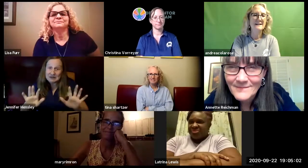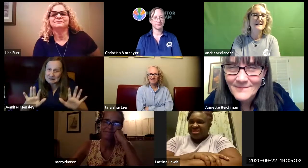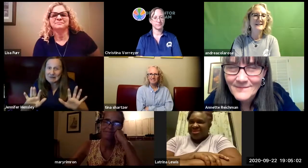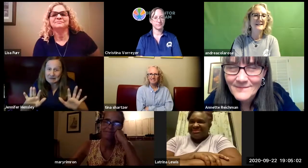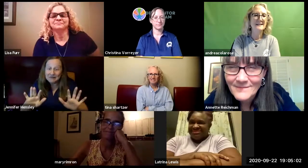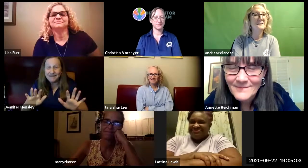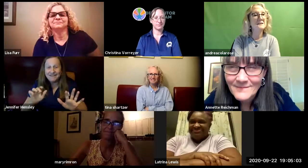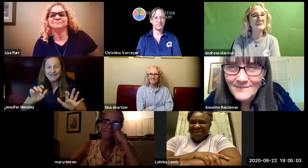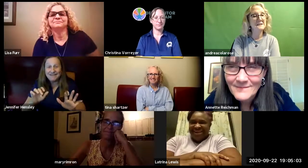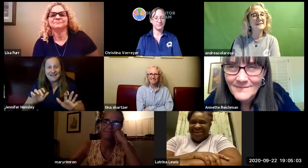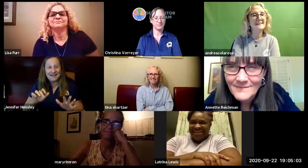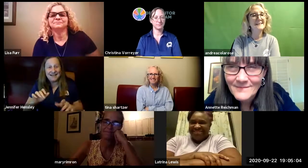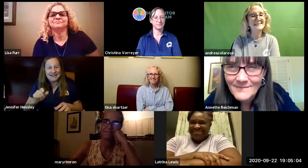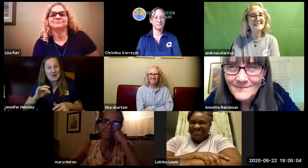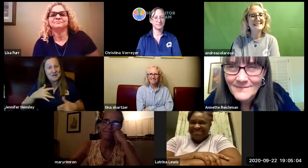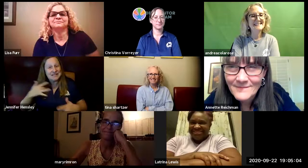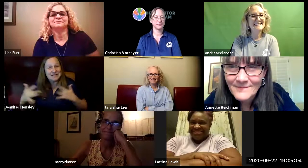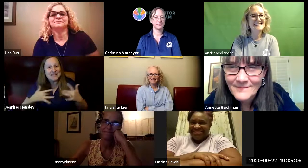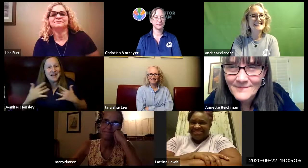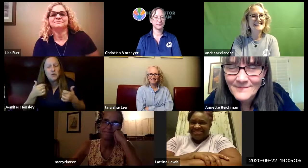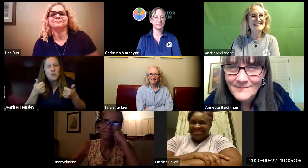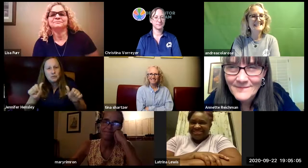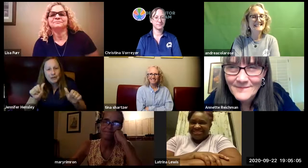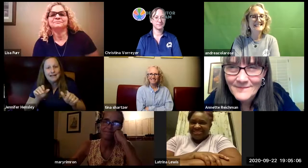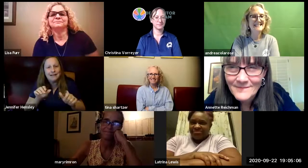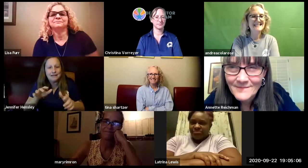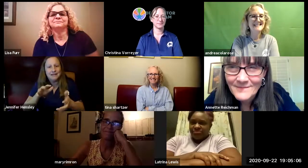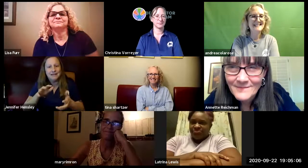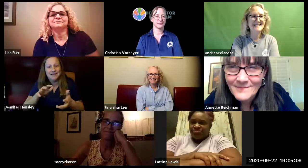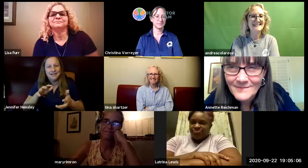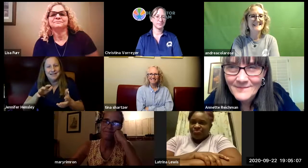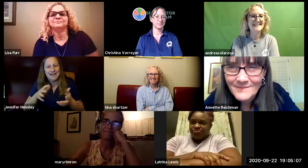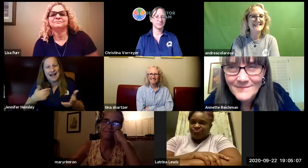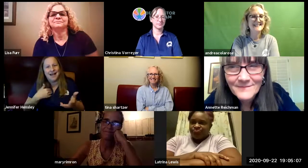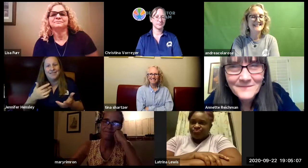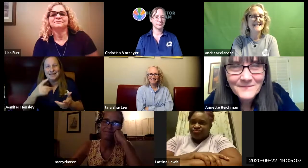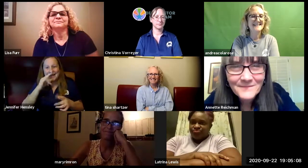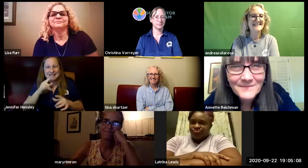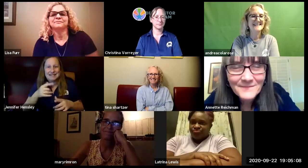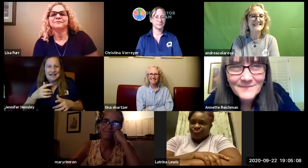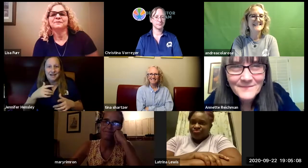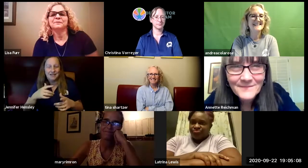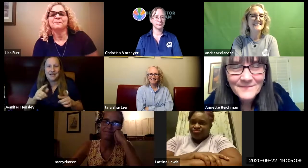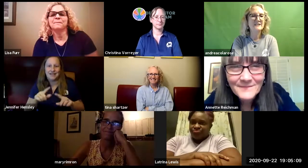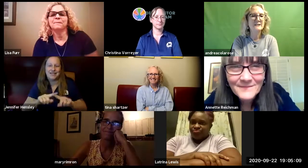for the first time and so it's exciting and we're trying to